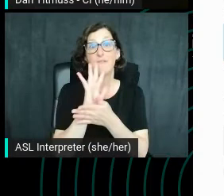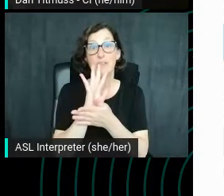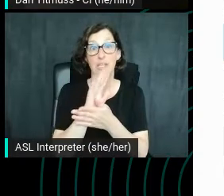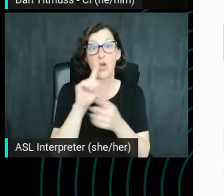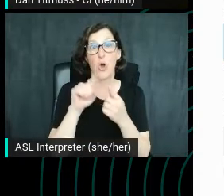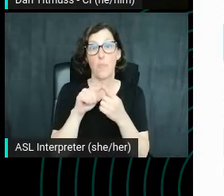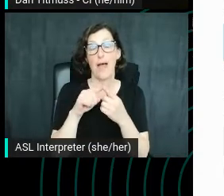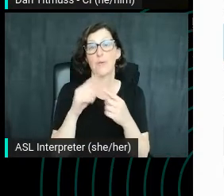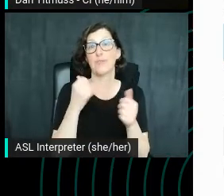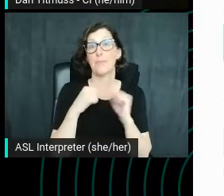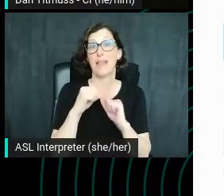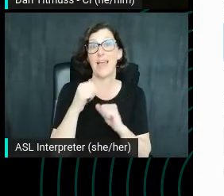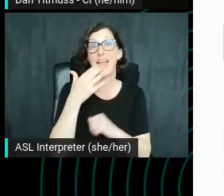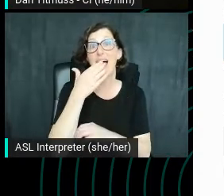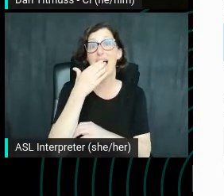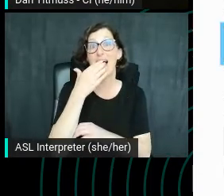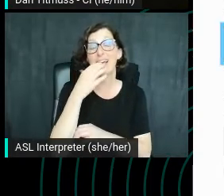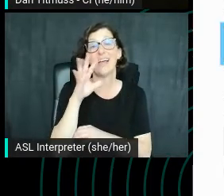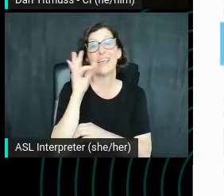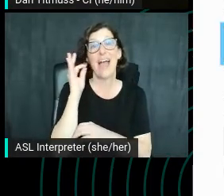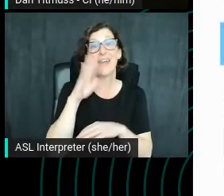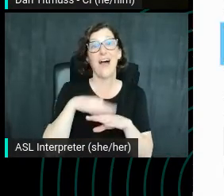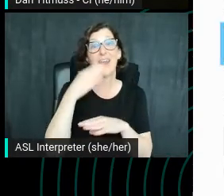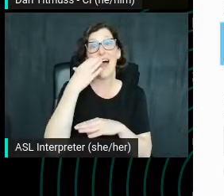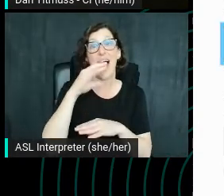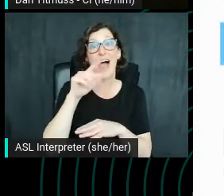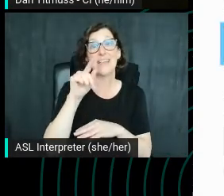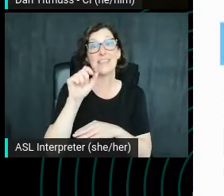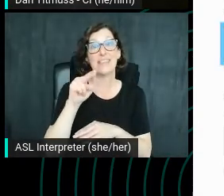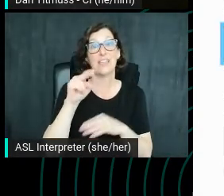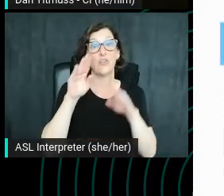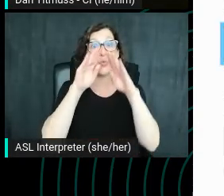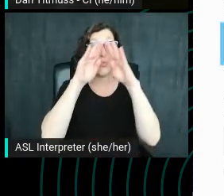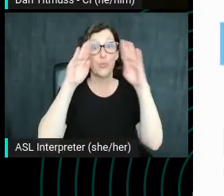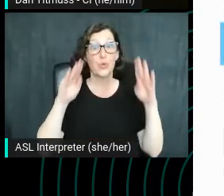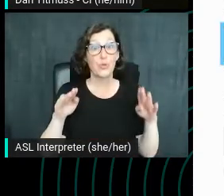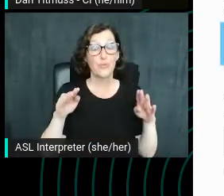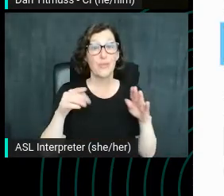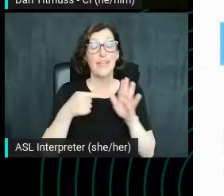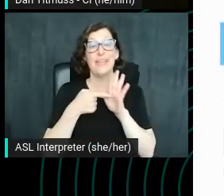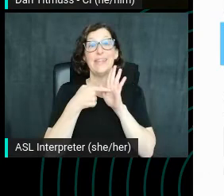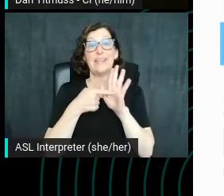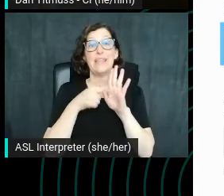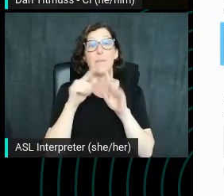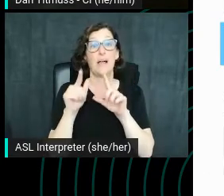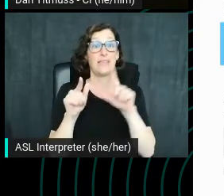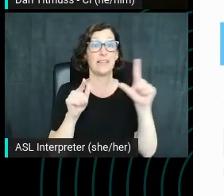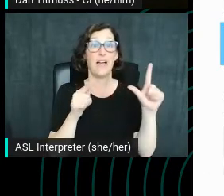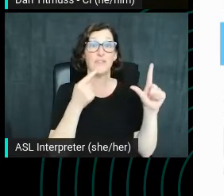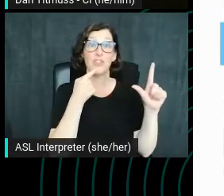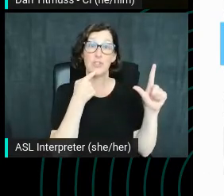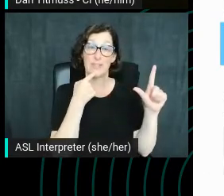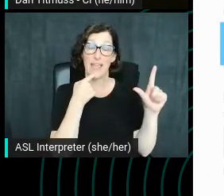we'd want to add the entire play. An example on the left here are actually saying to YouTube that are videos relevant to tin